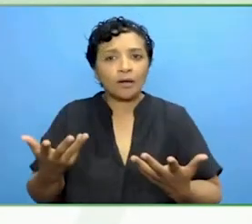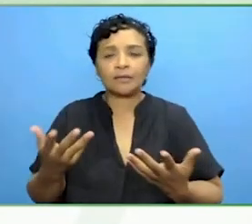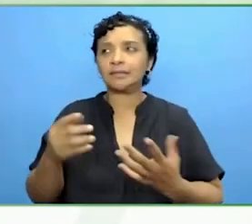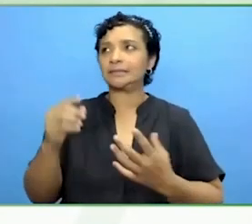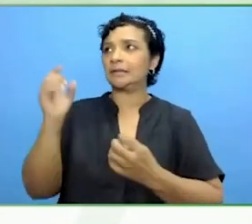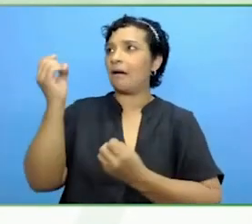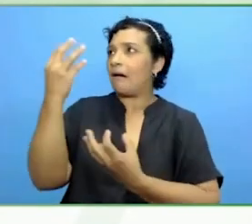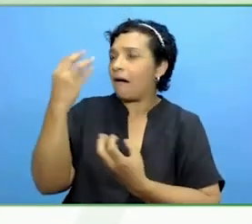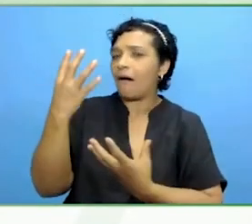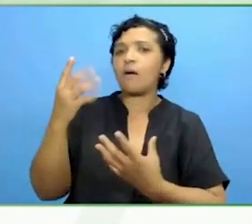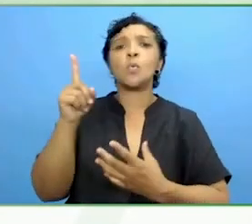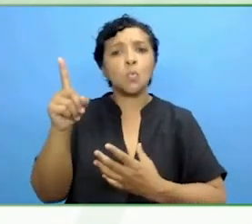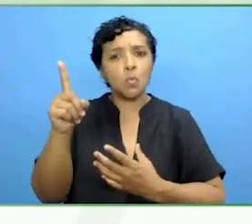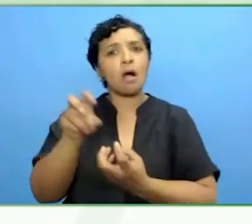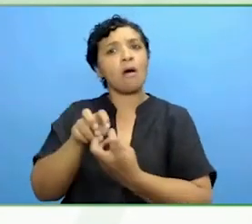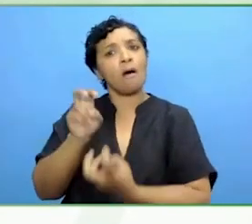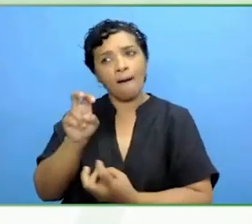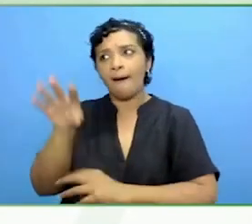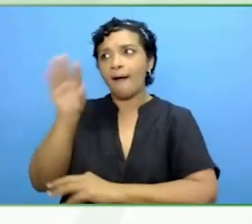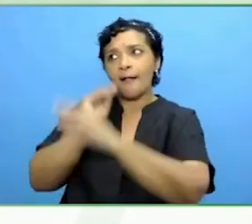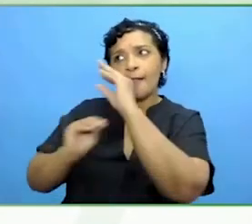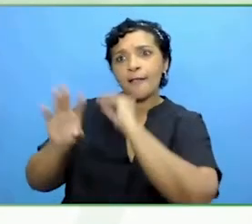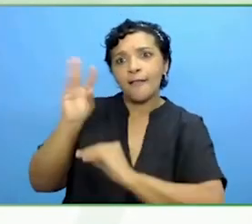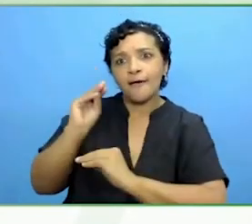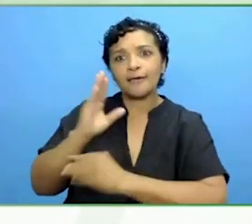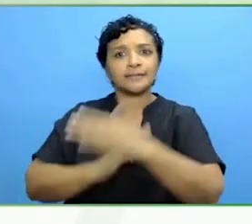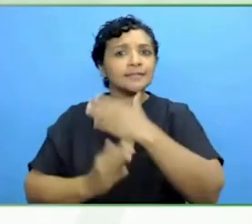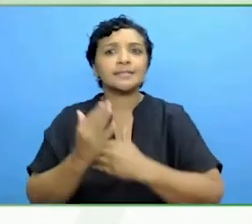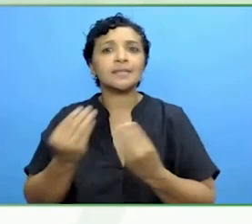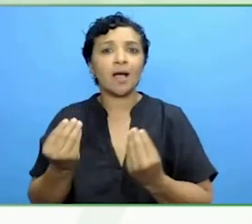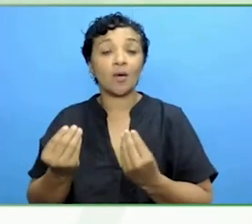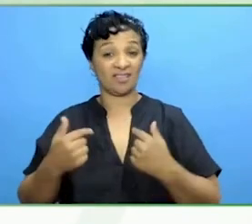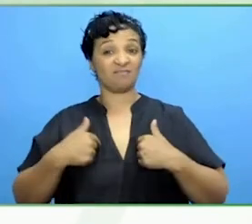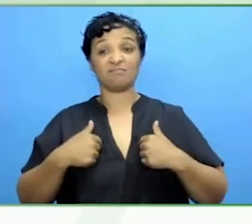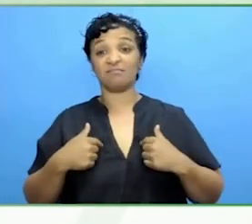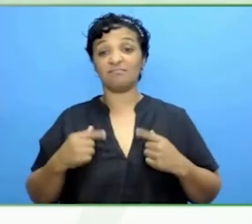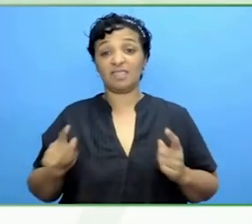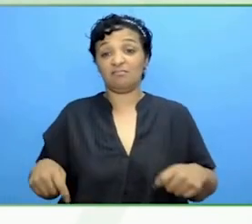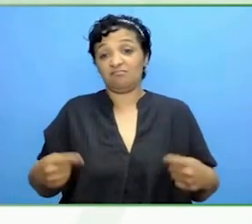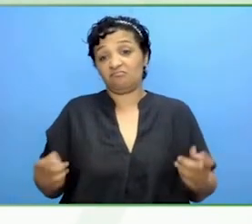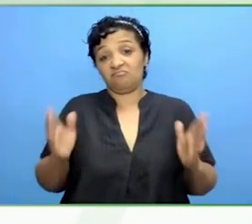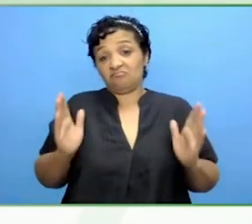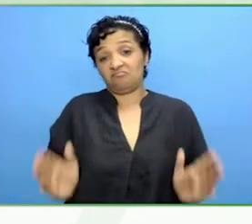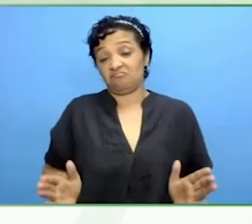I am a so-called able-bodied person but there are so many